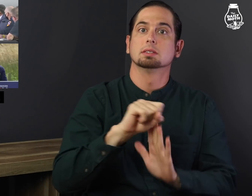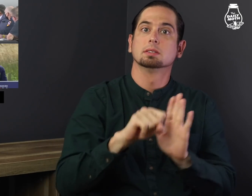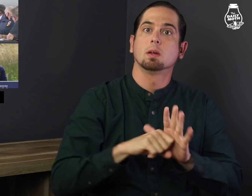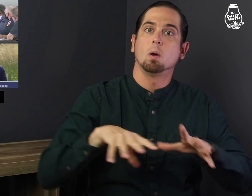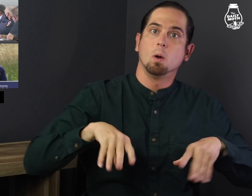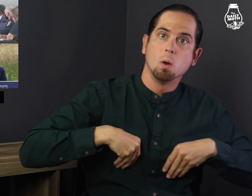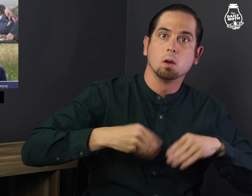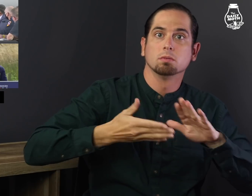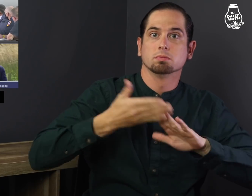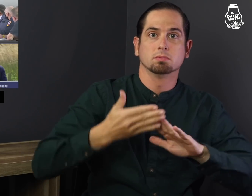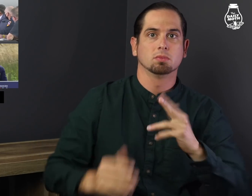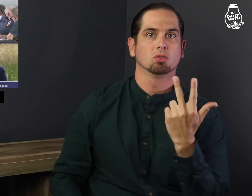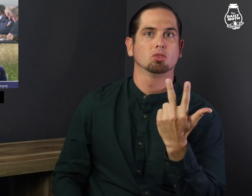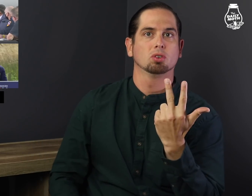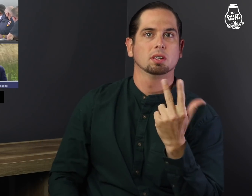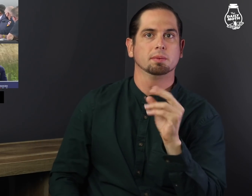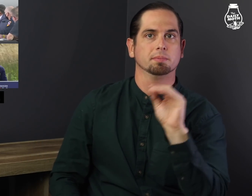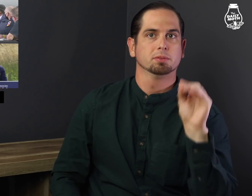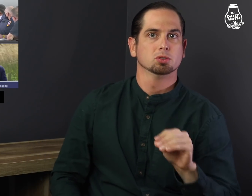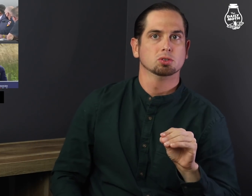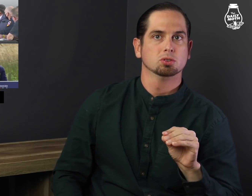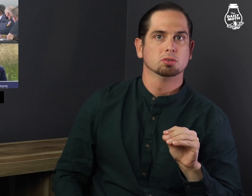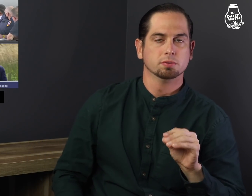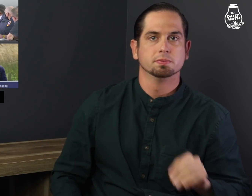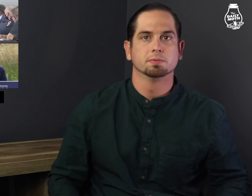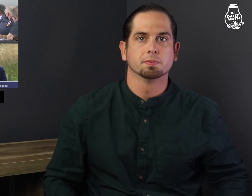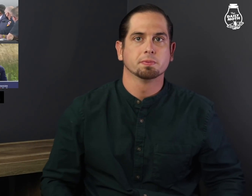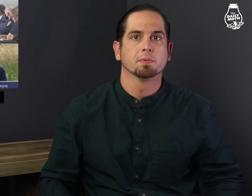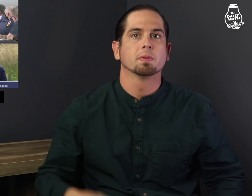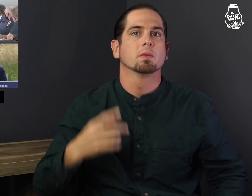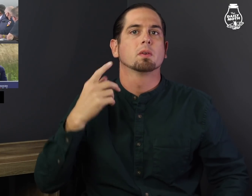while the state owns 3%.